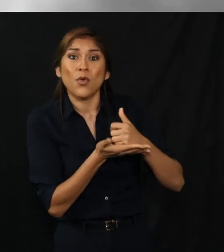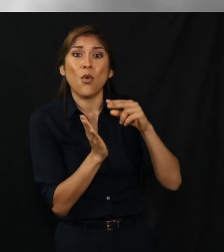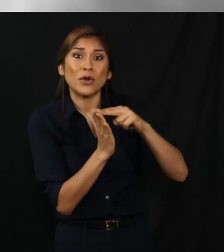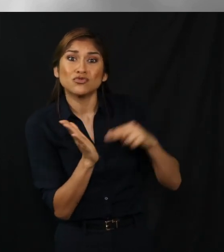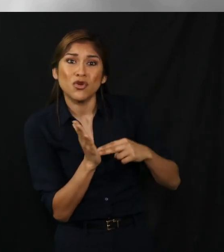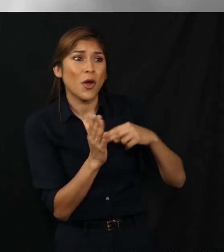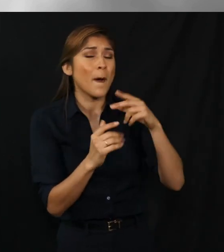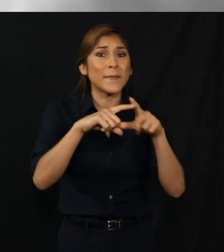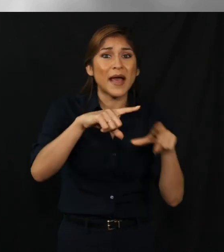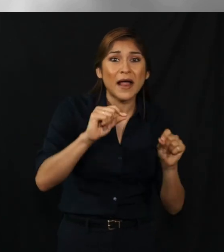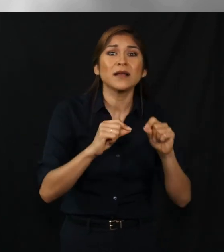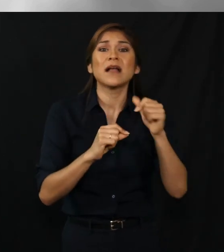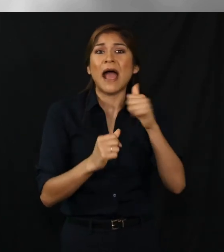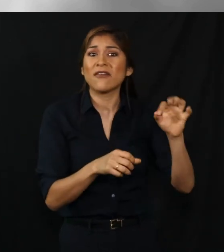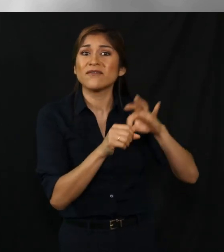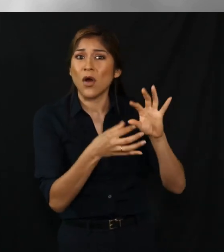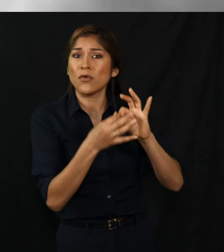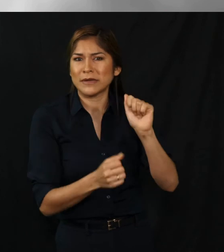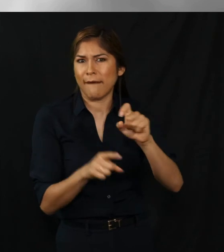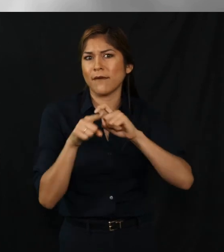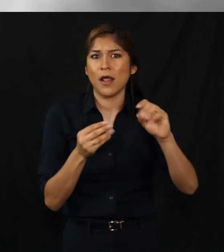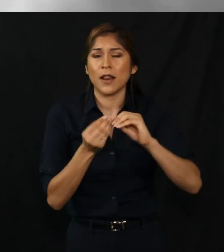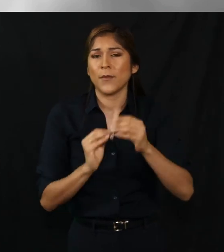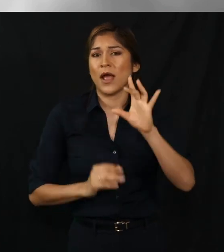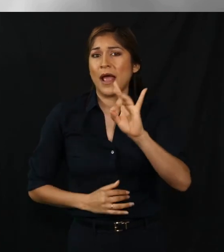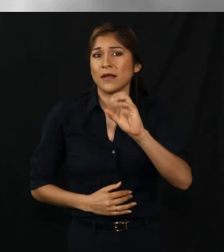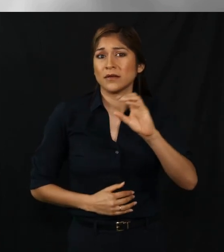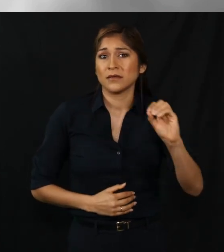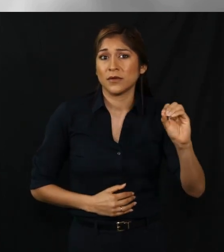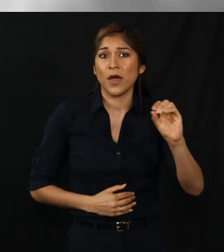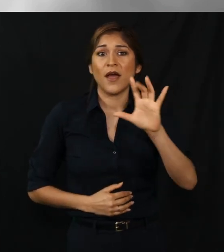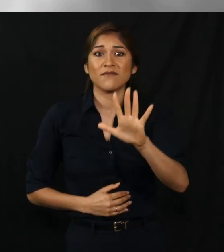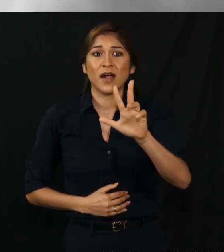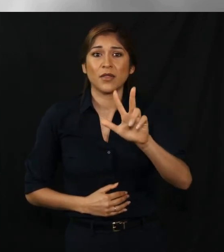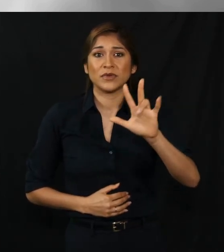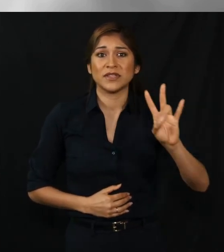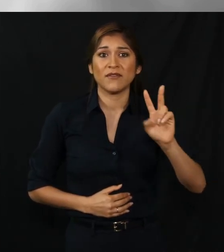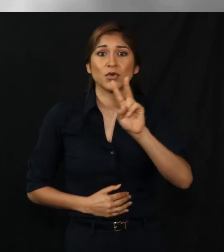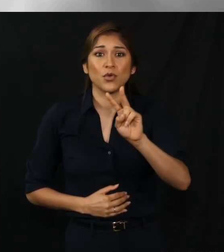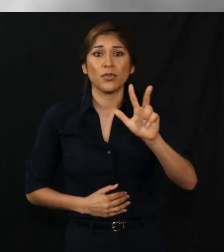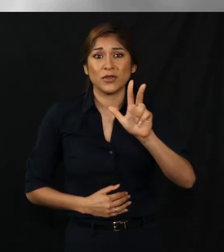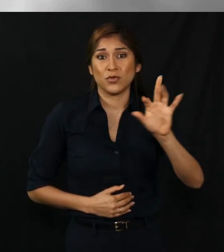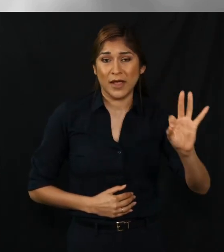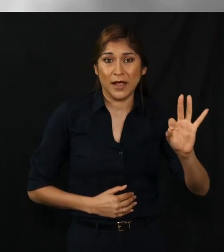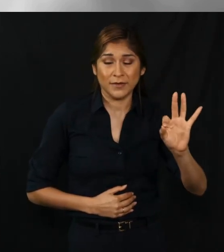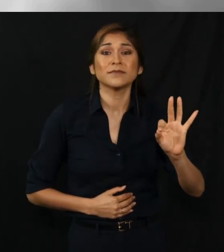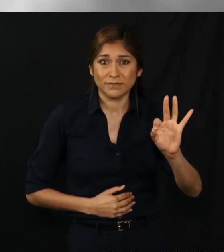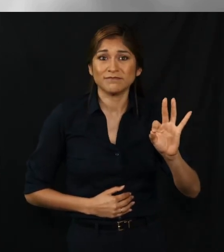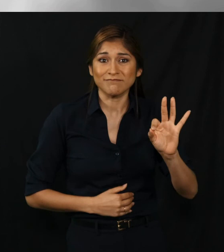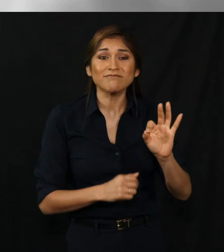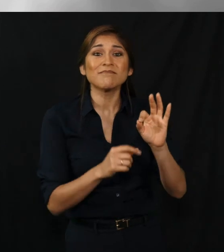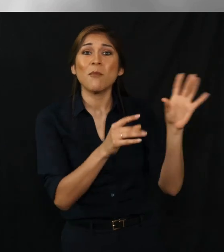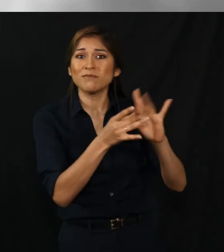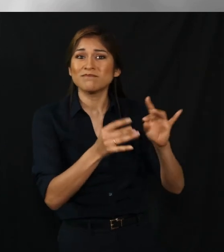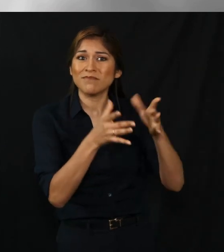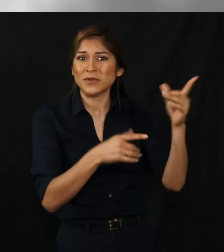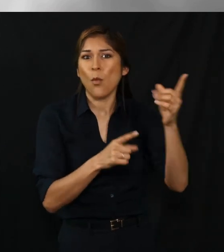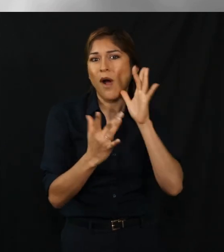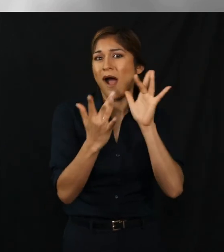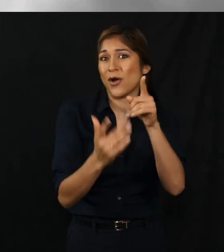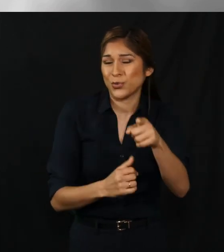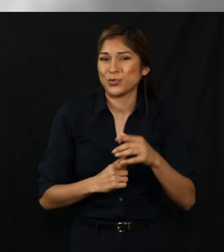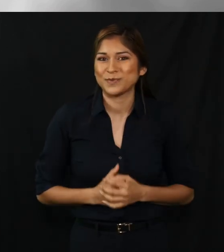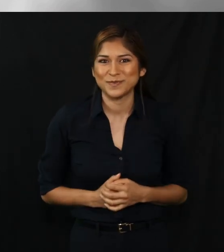issues can call the Georgia Advocacy Office for assistance.